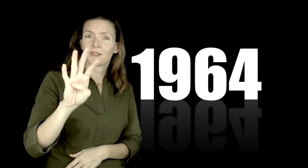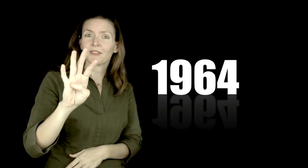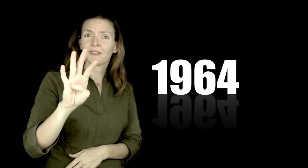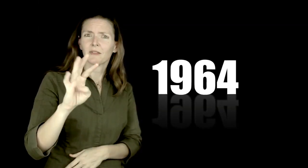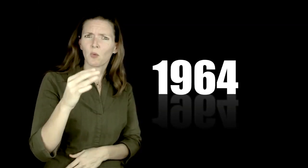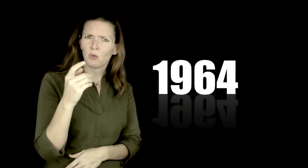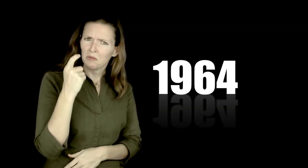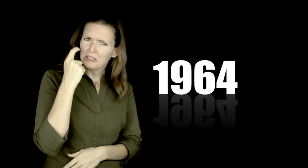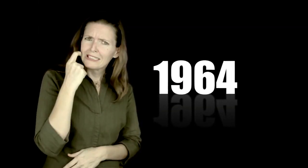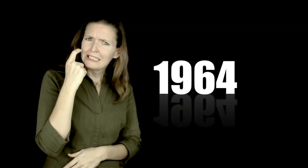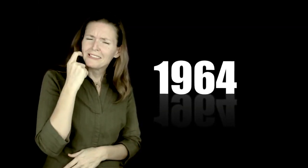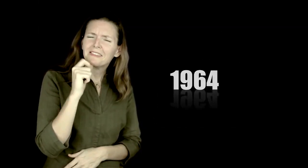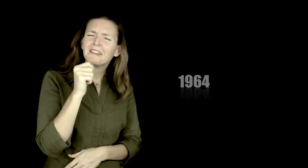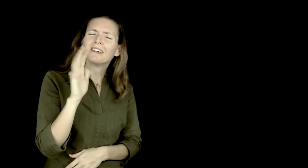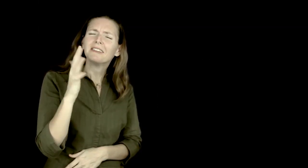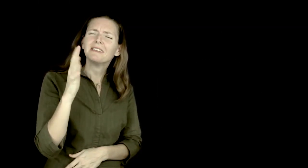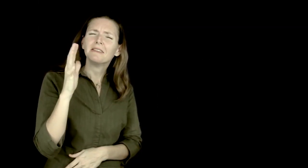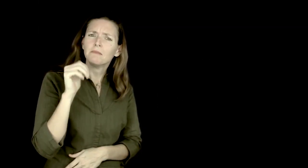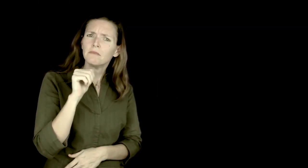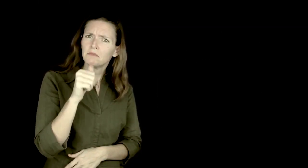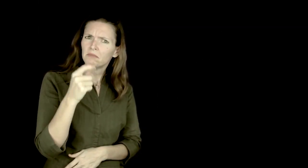[Text: 1964 in large font with animation]